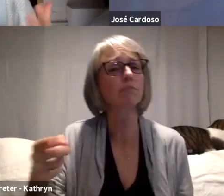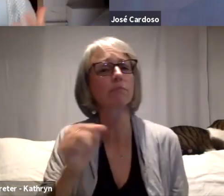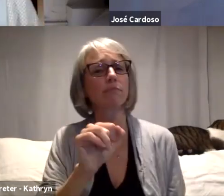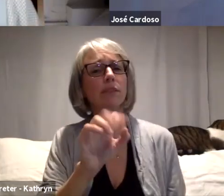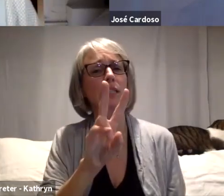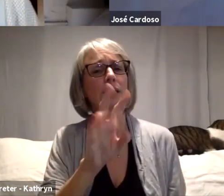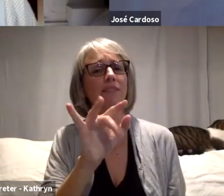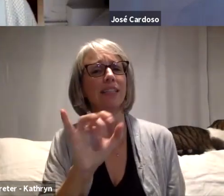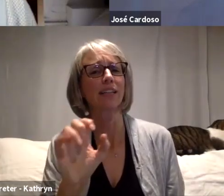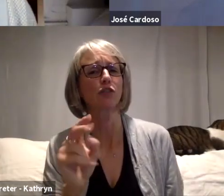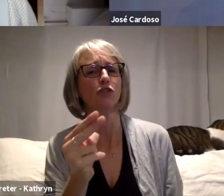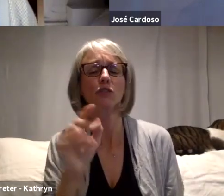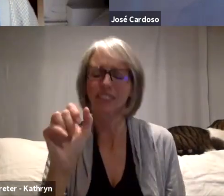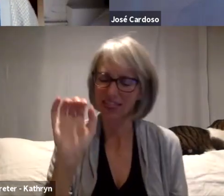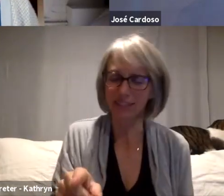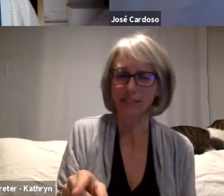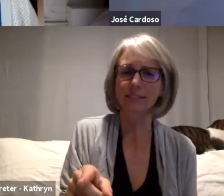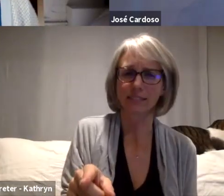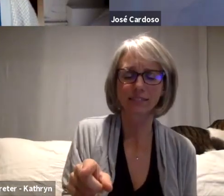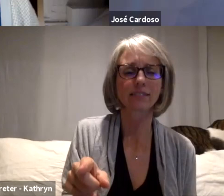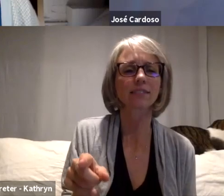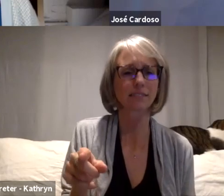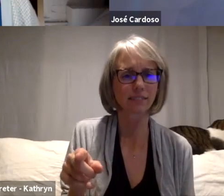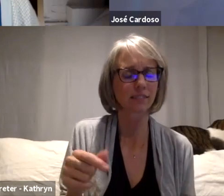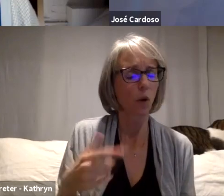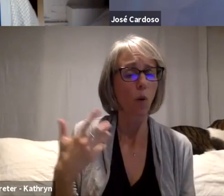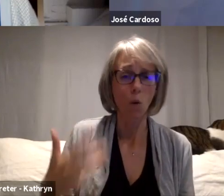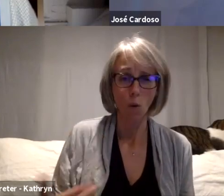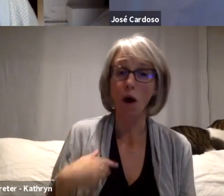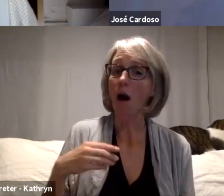being described, there was that deep respect that was there and there's almost